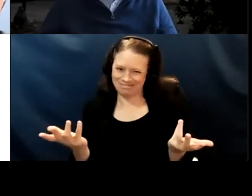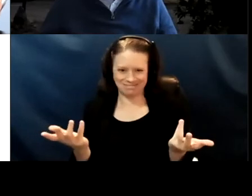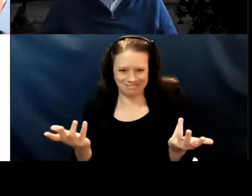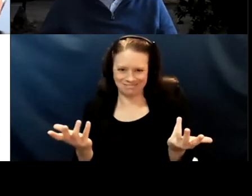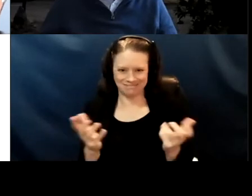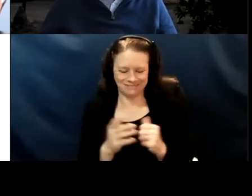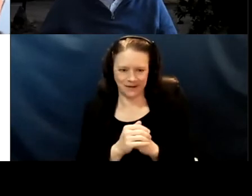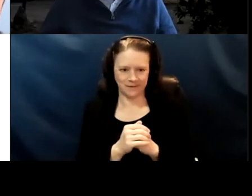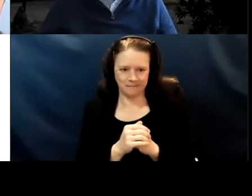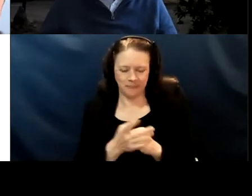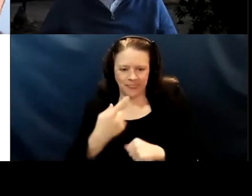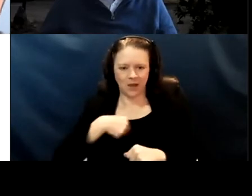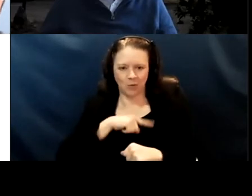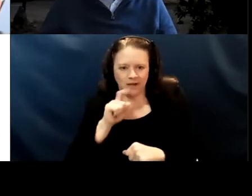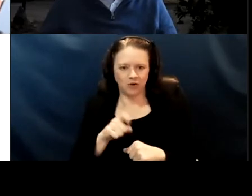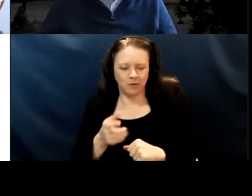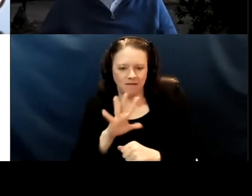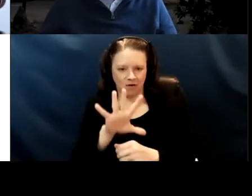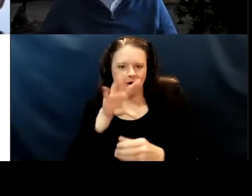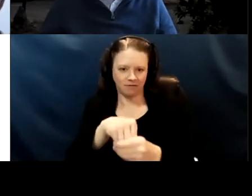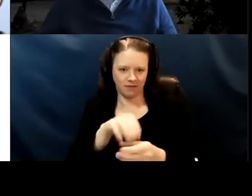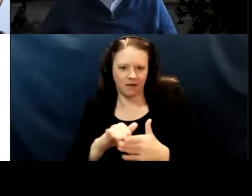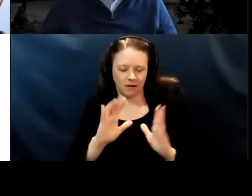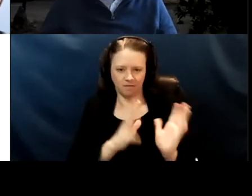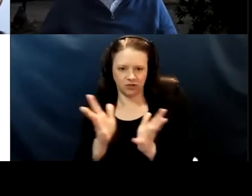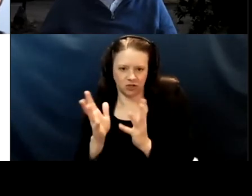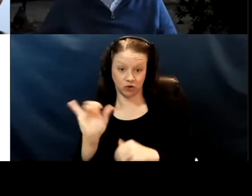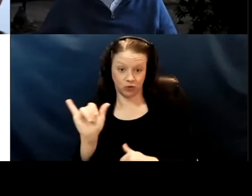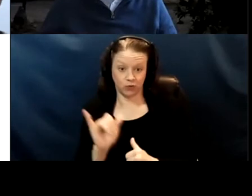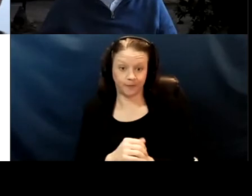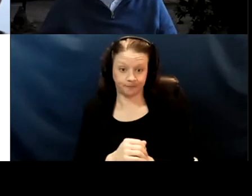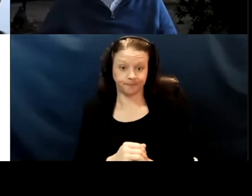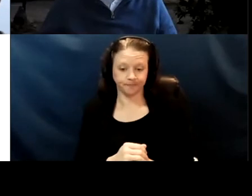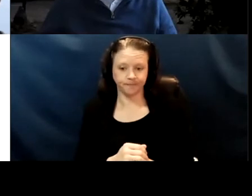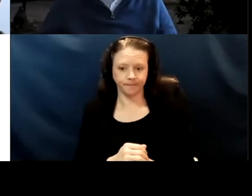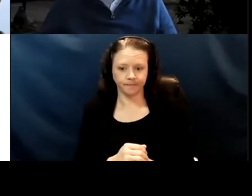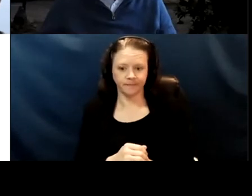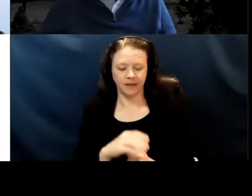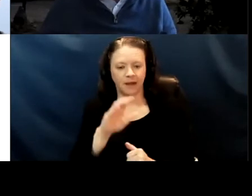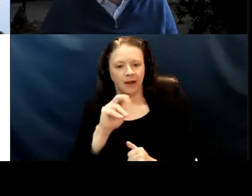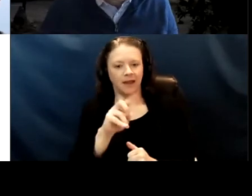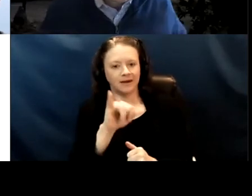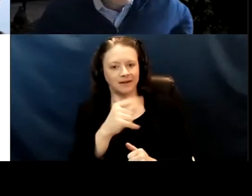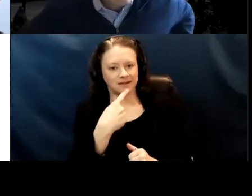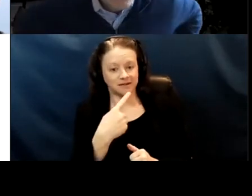that we just need to be at the table for that conversation as well. No Sylvia one thing that gives me some hope